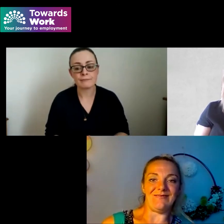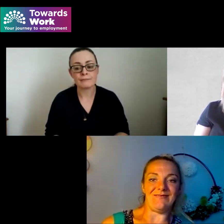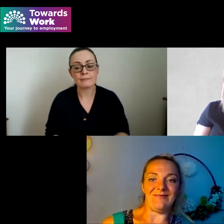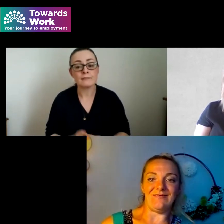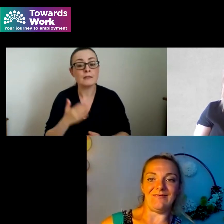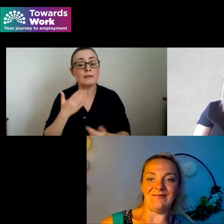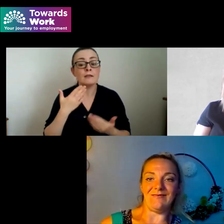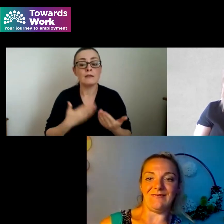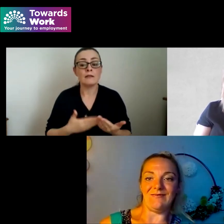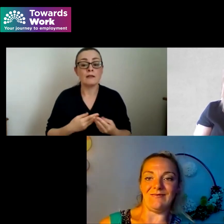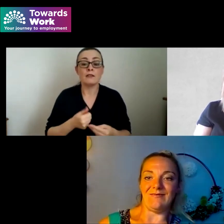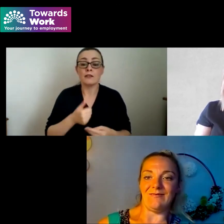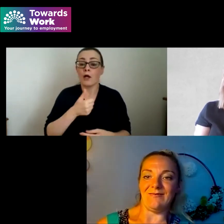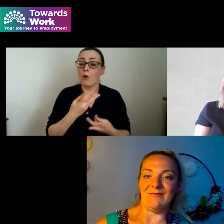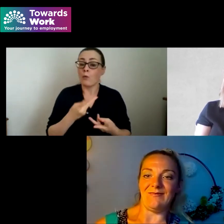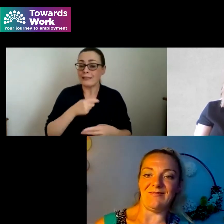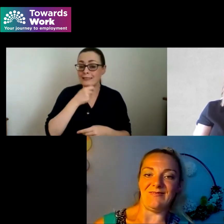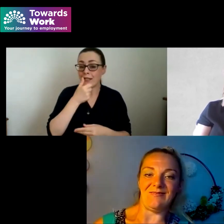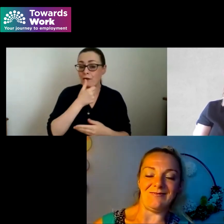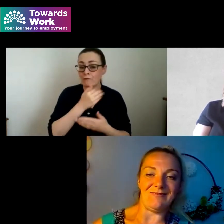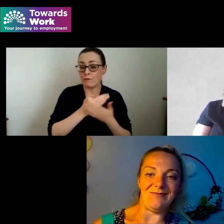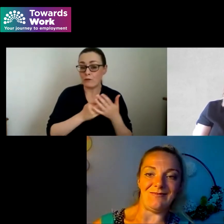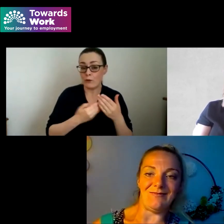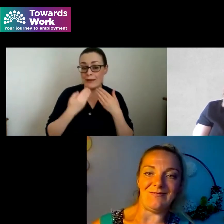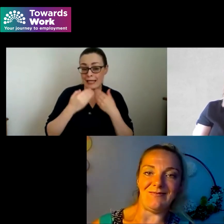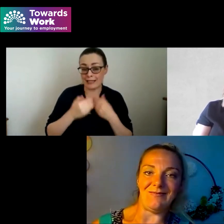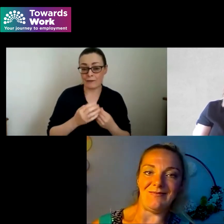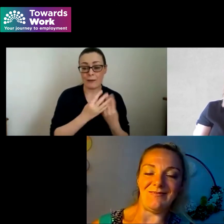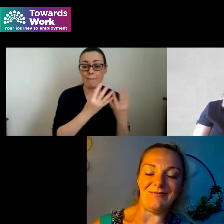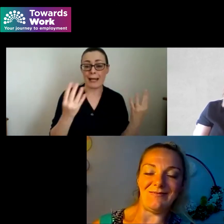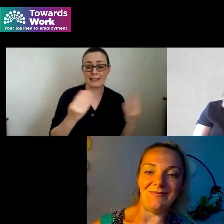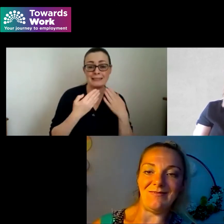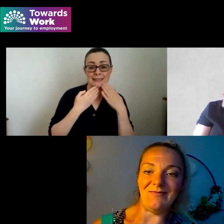just like to say a few thank you so thank you to our panellists I’d also like to really acknowledge